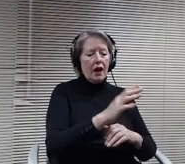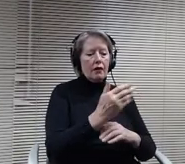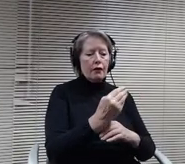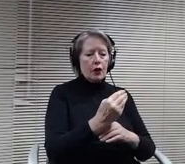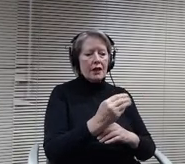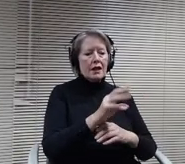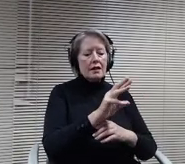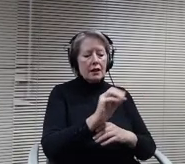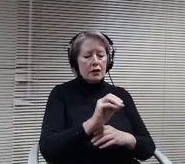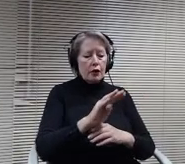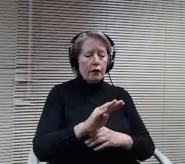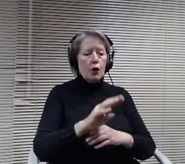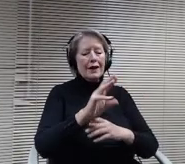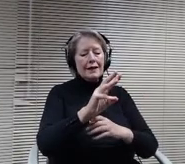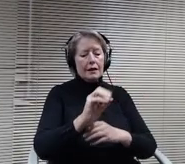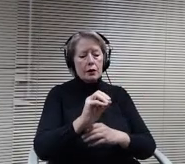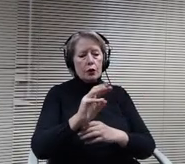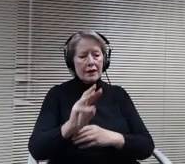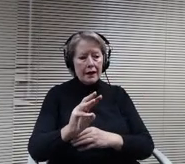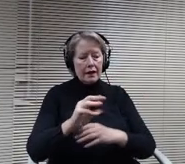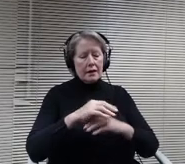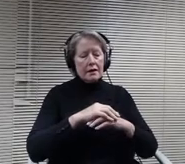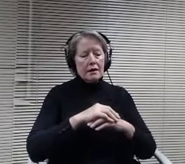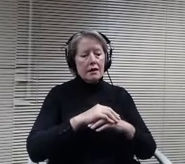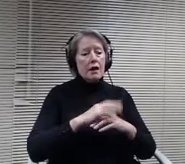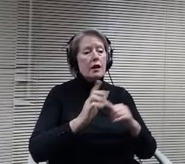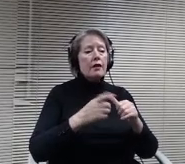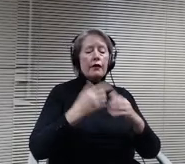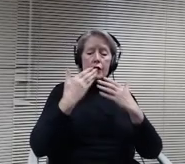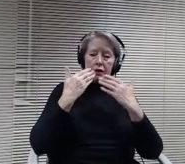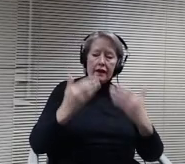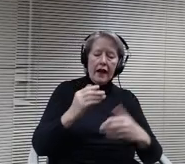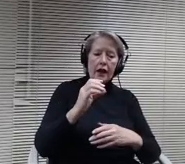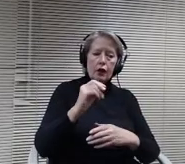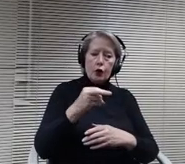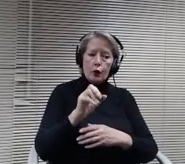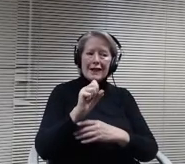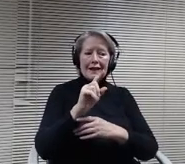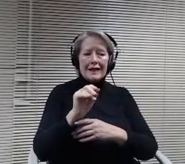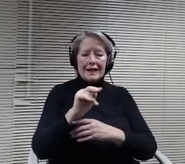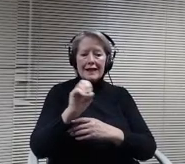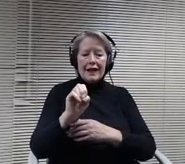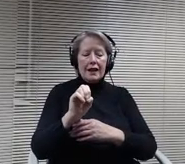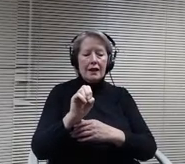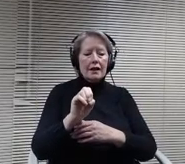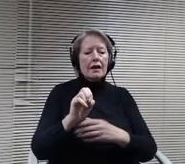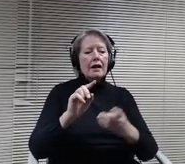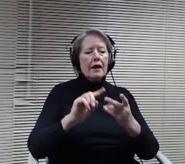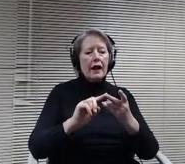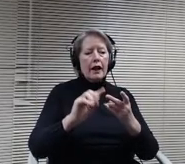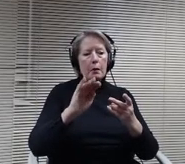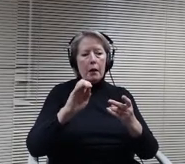I would first like to thank Christine Ritchie and Mark Ambrose, and for their extensive work in rewriting district